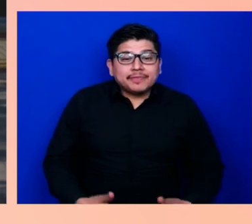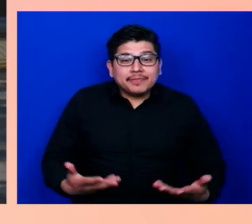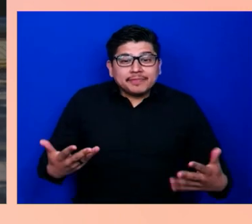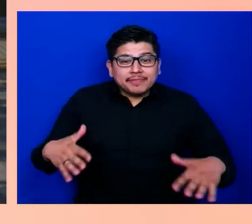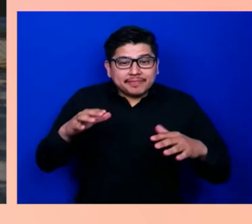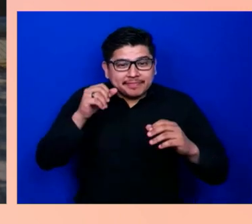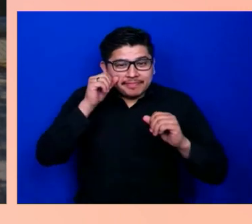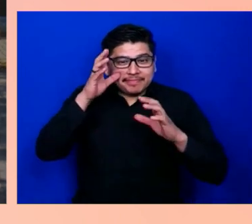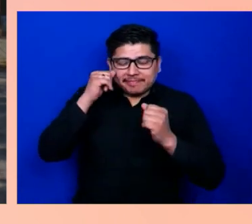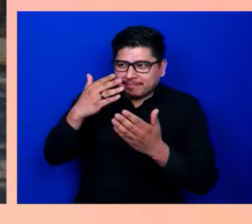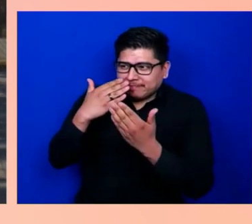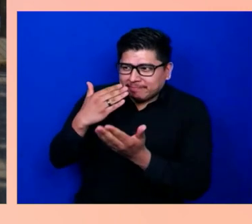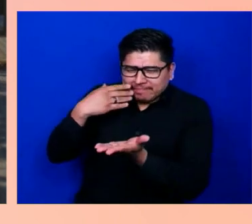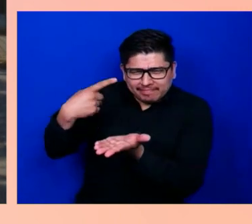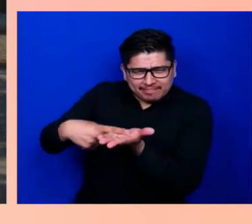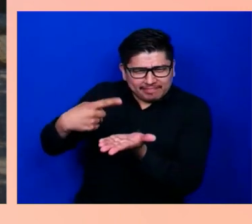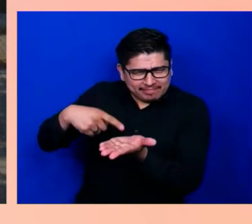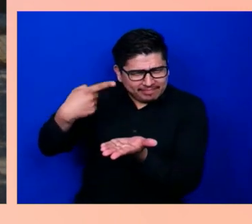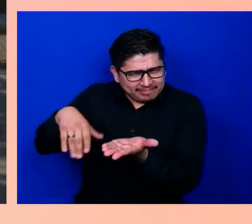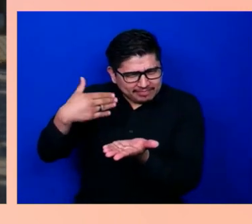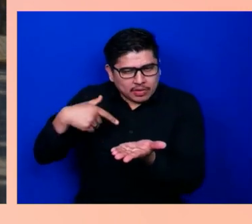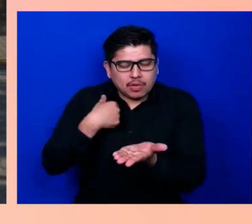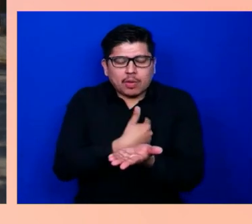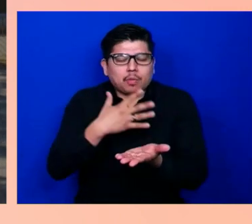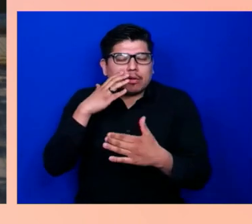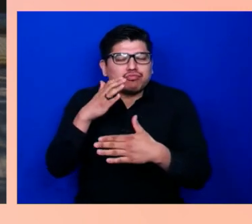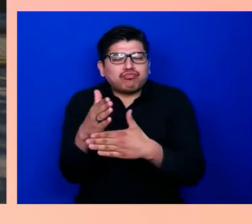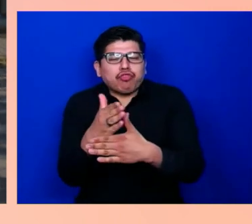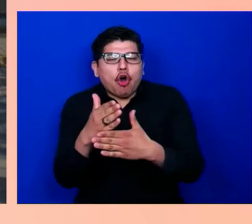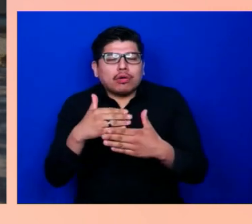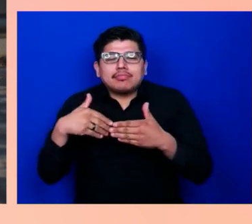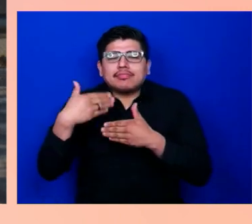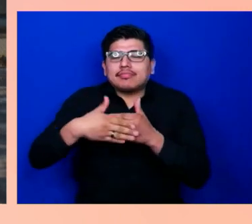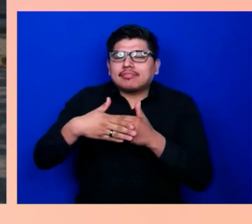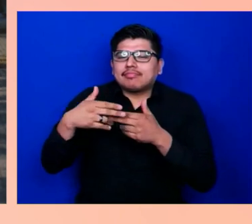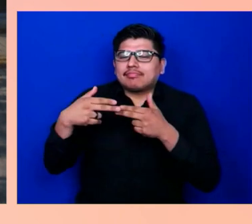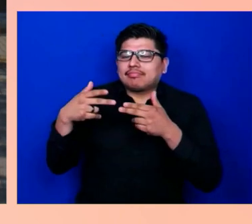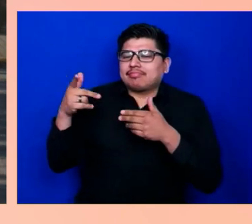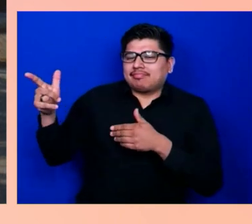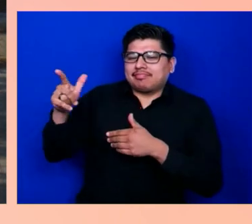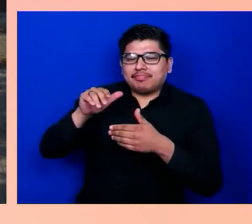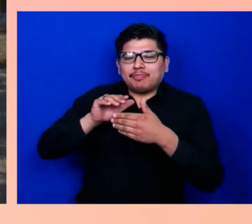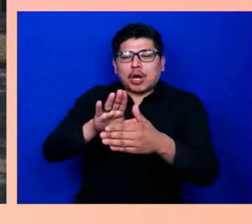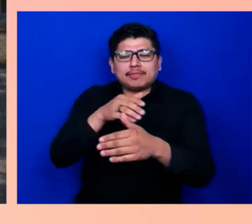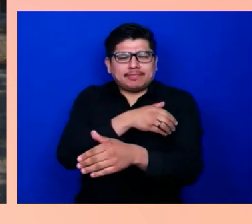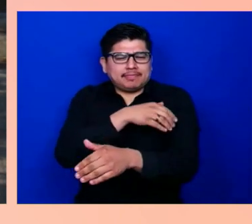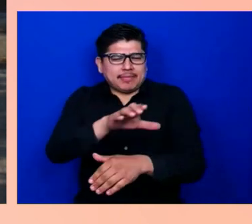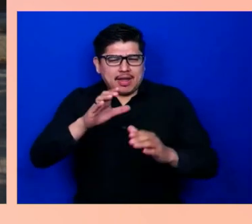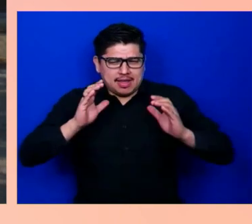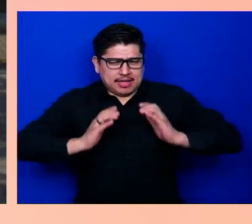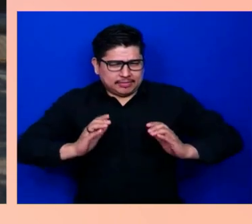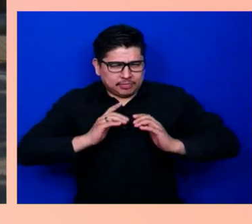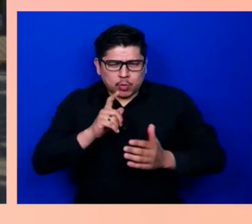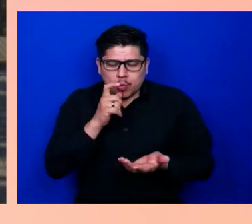Haleon's approach to empowering customers who are blind or low-vision. We're going to check out some audio-first tech that makes